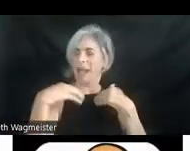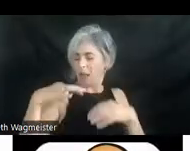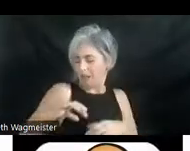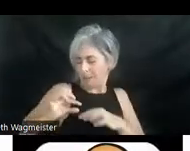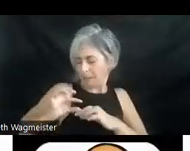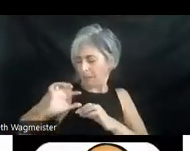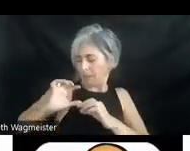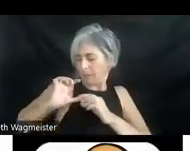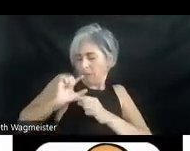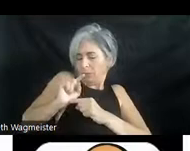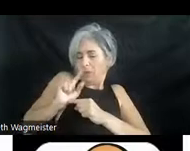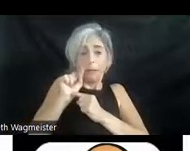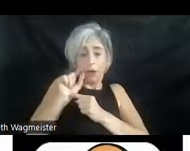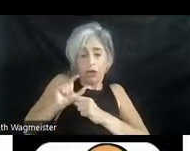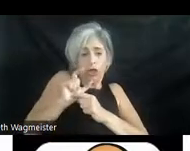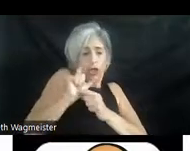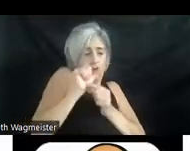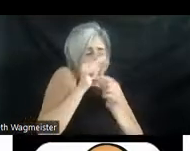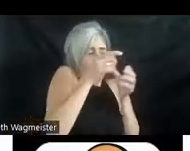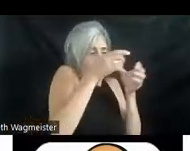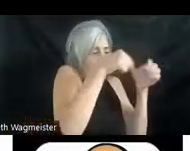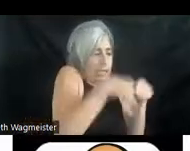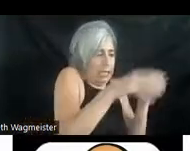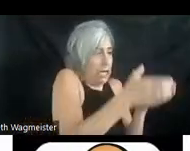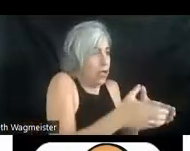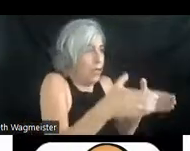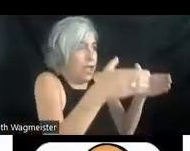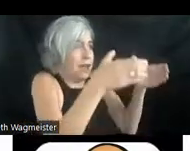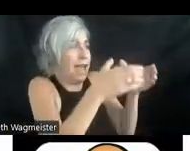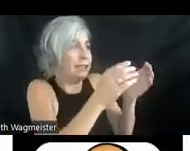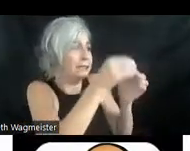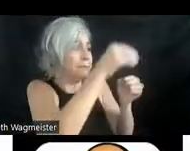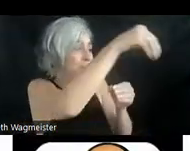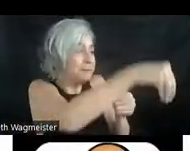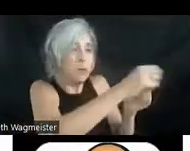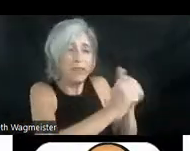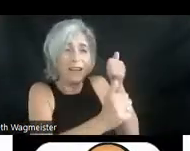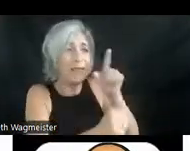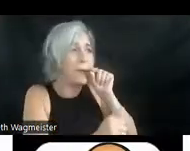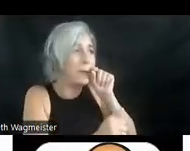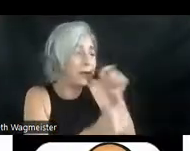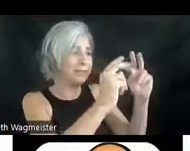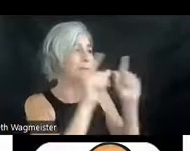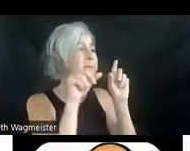shirt pocket and drops it gently into the nest beside another fledgling. He rubs the